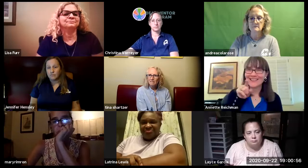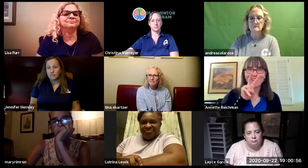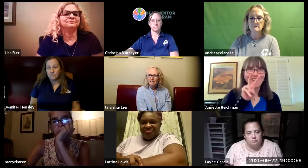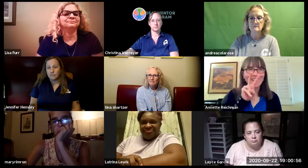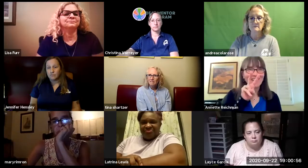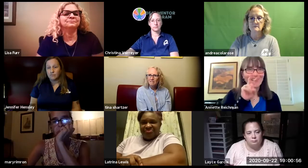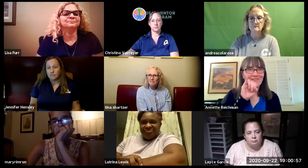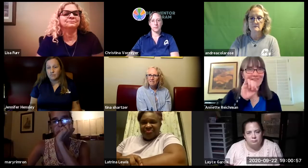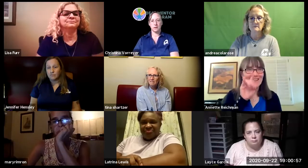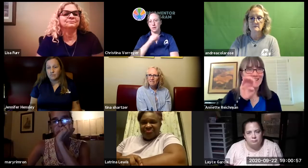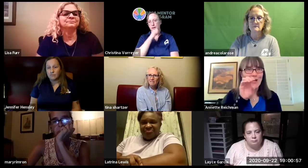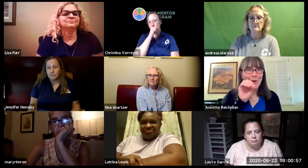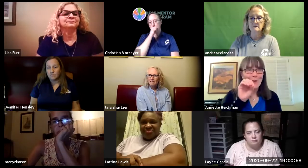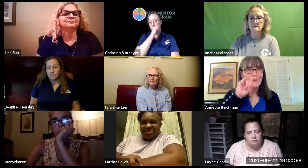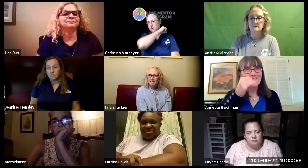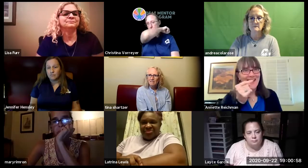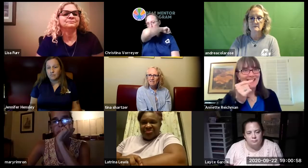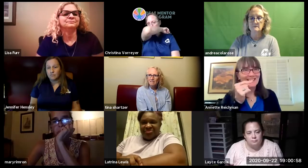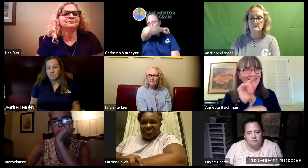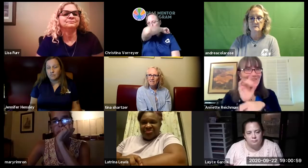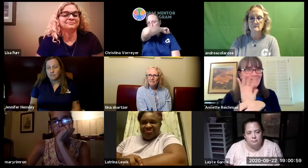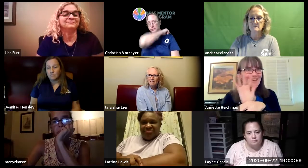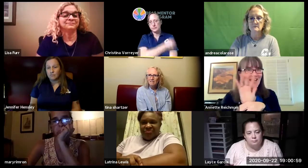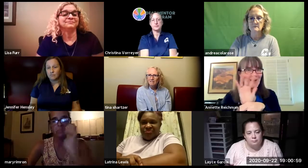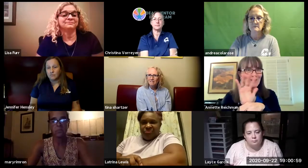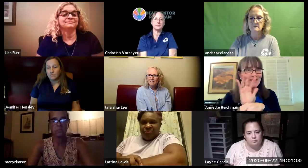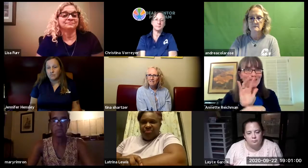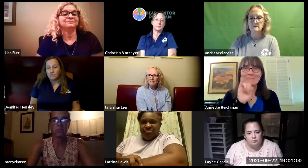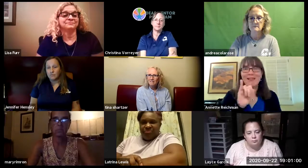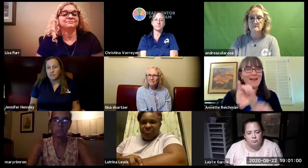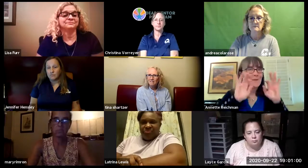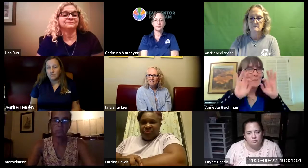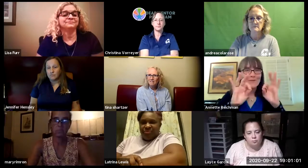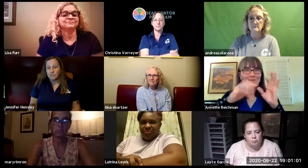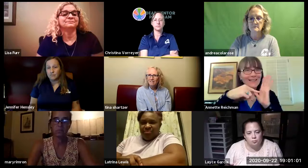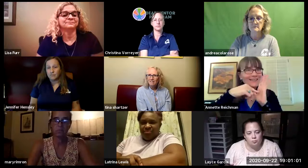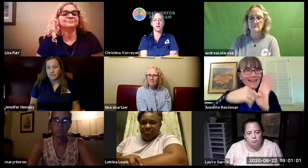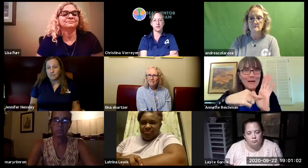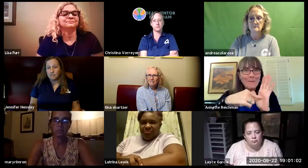going to look like you did see the video the highlight that